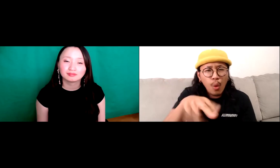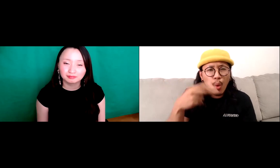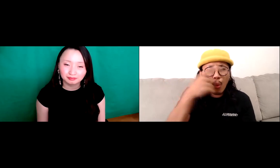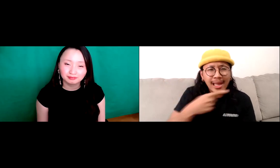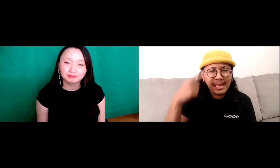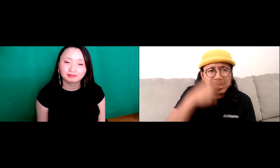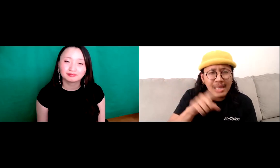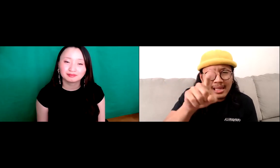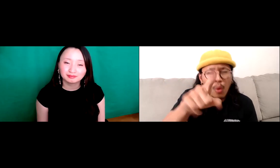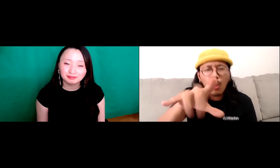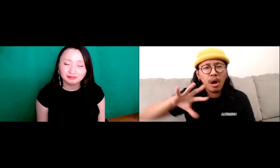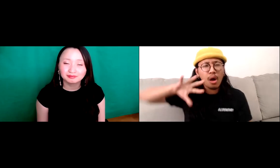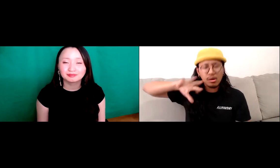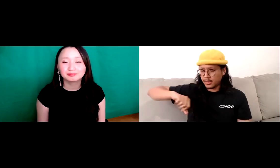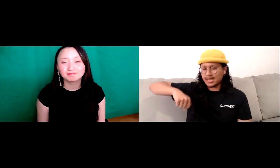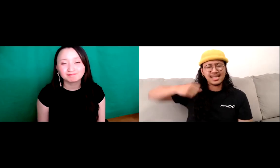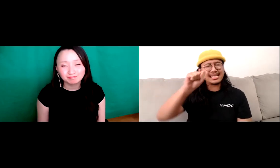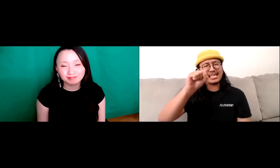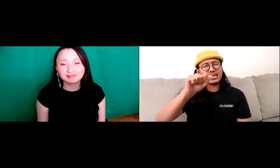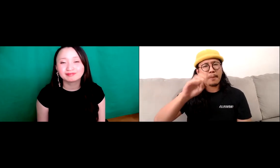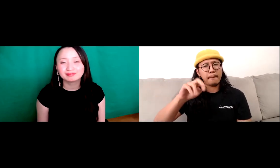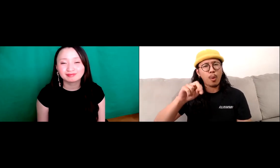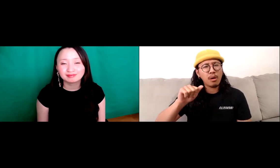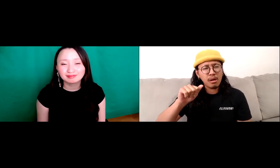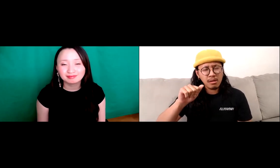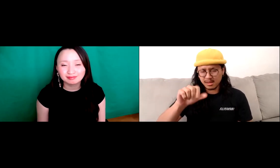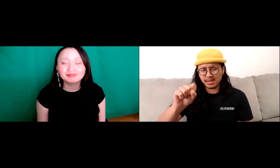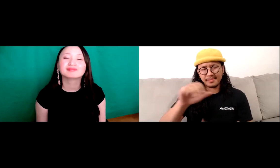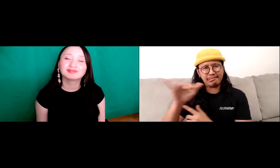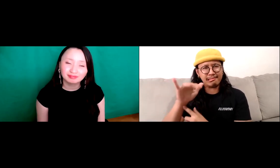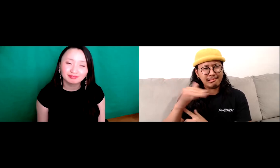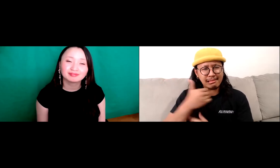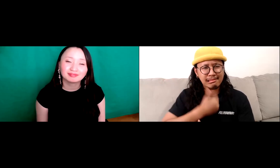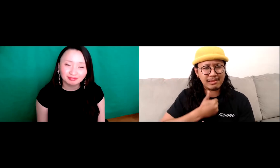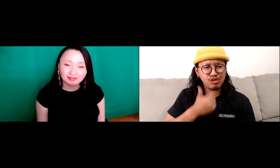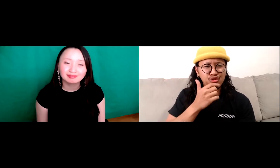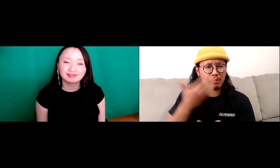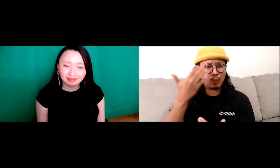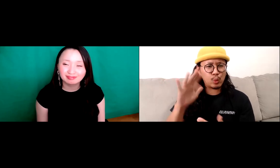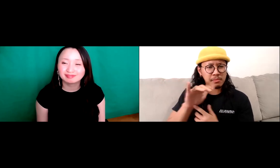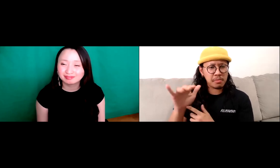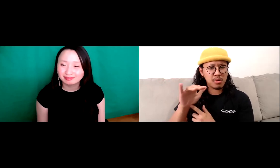Z so that short haircut. You must be Chinese or with a longer haircut,